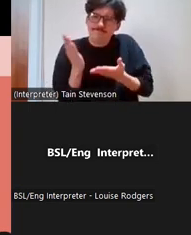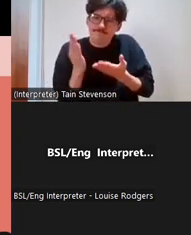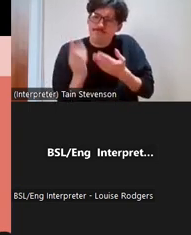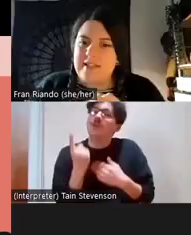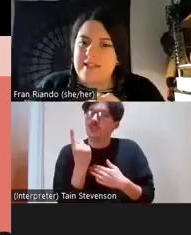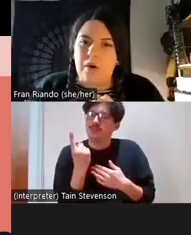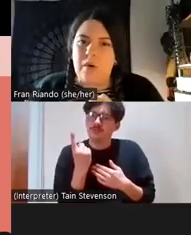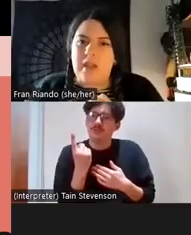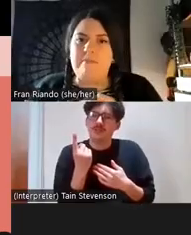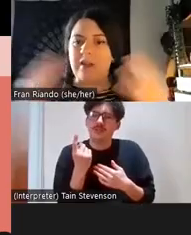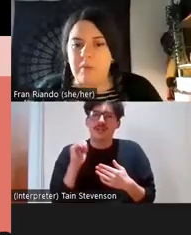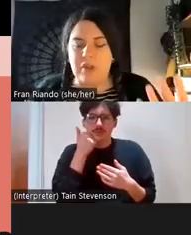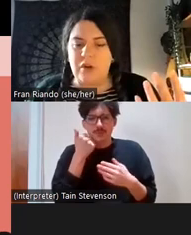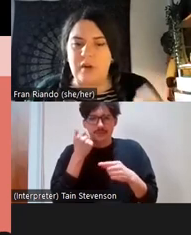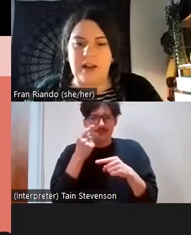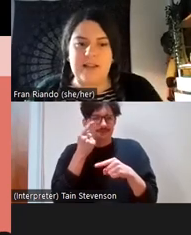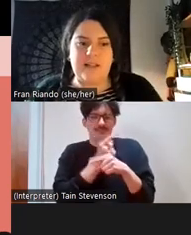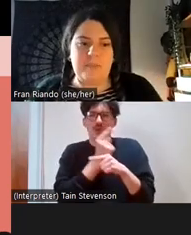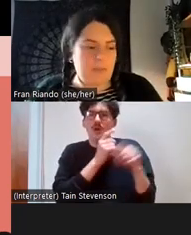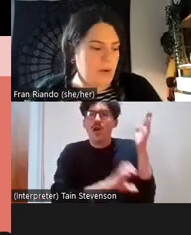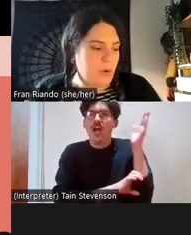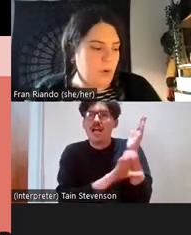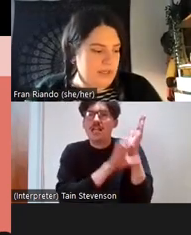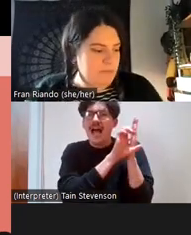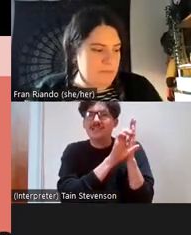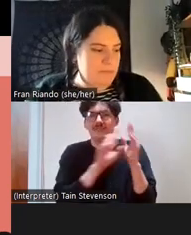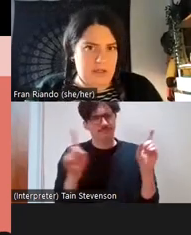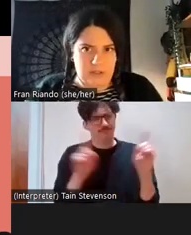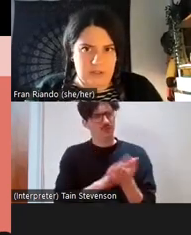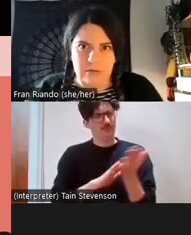class, what we mean when we talk about class, and a bit about what Museum as Muck do.